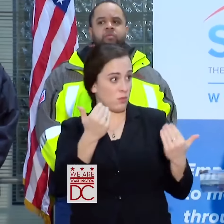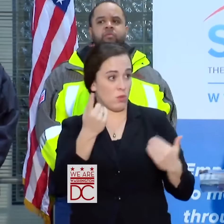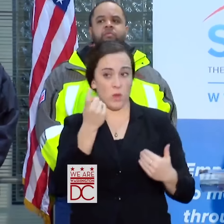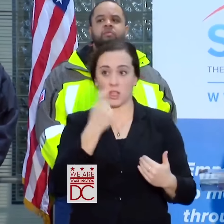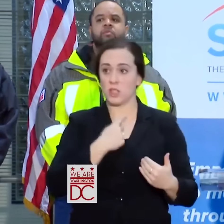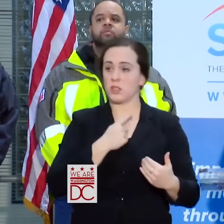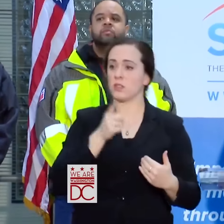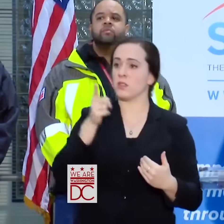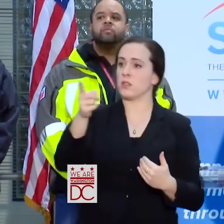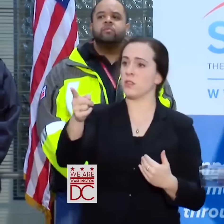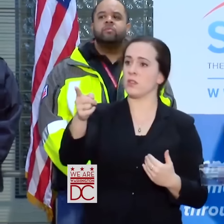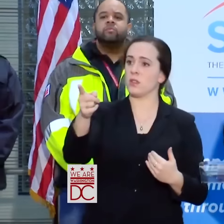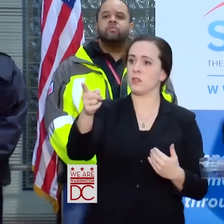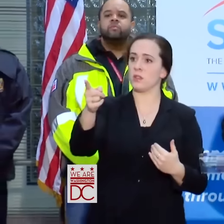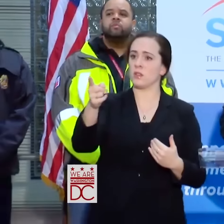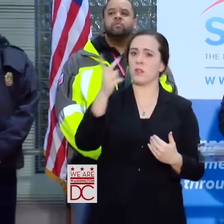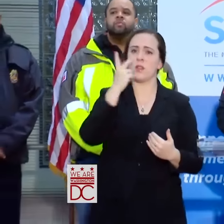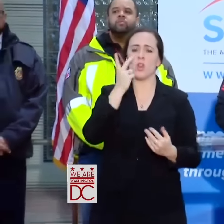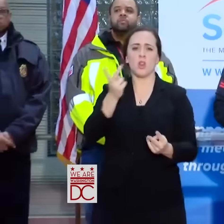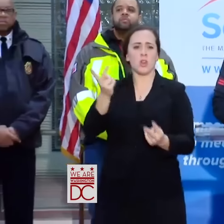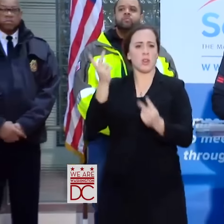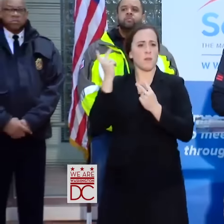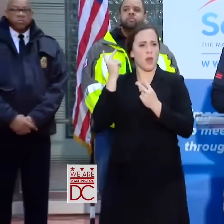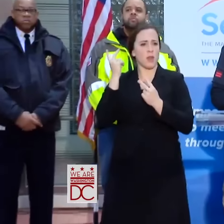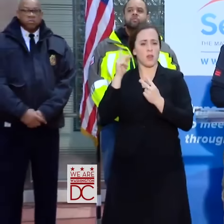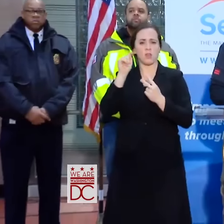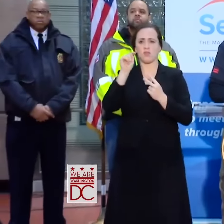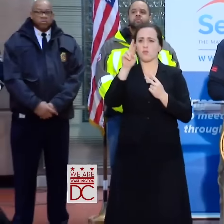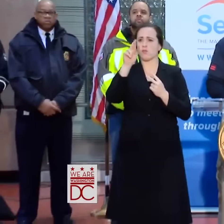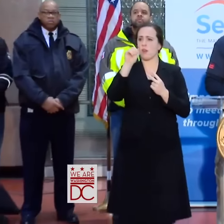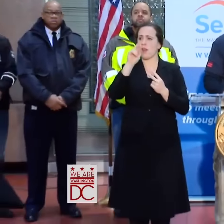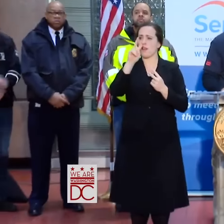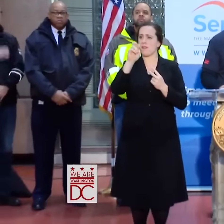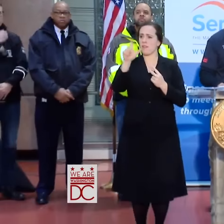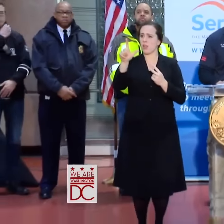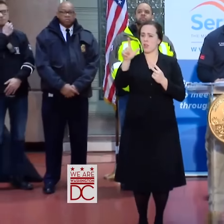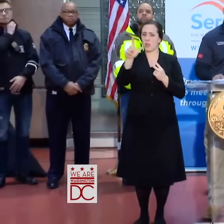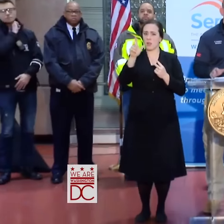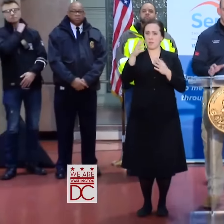IN HINDSIGHT, WOULD A TRAVEL BAN HAVE BEEN A GOOD IDEA?